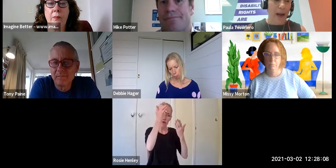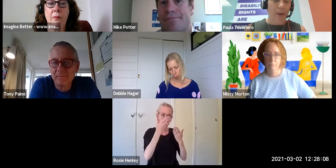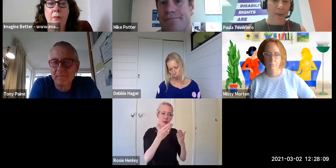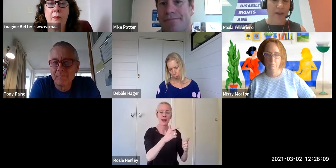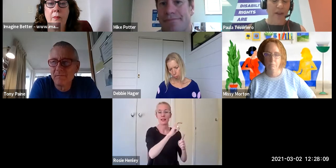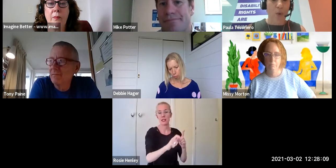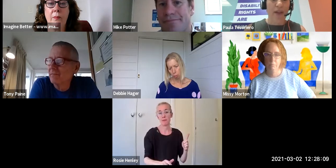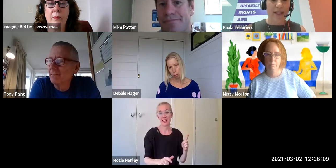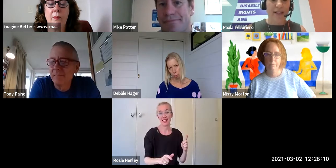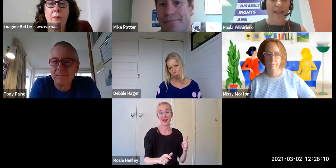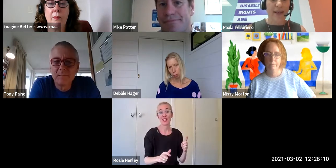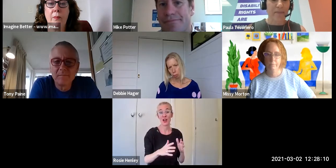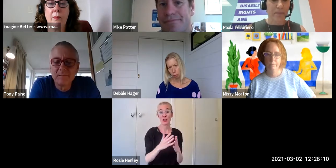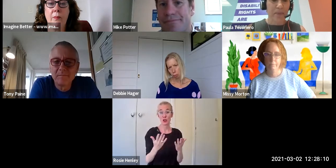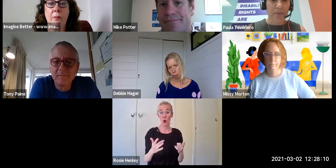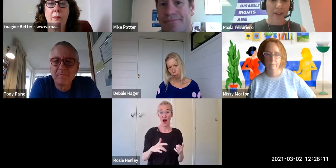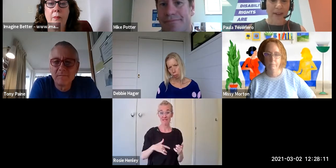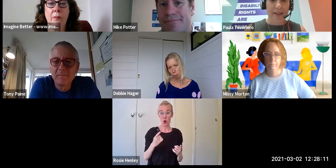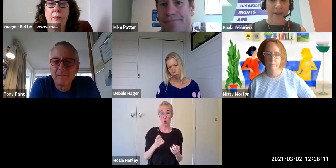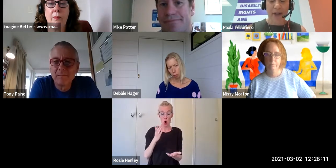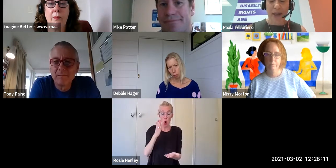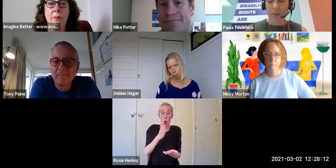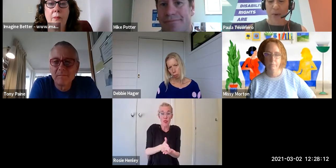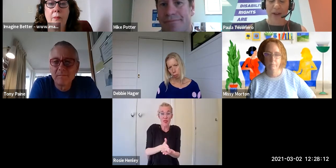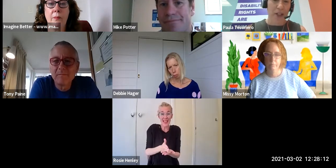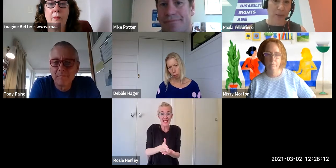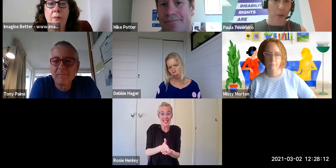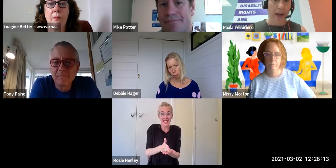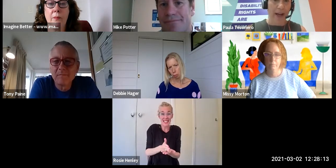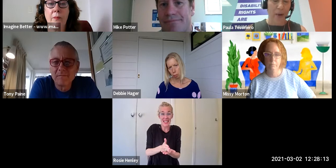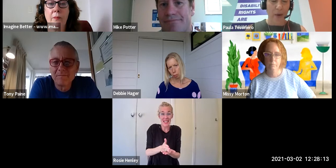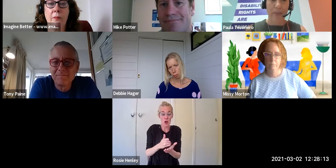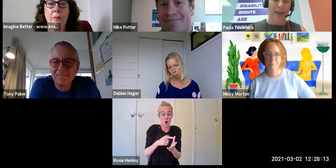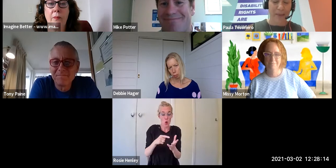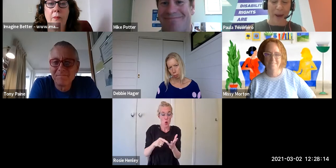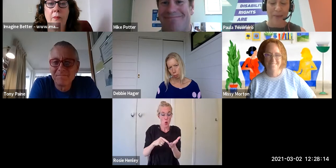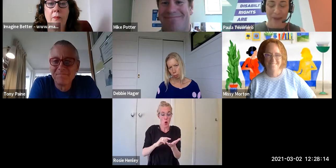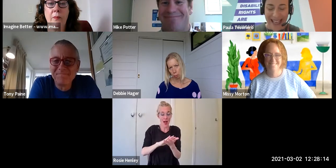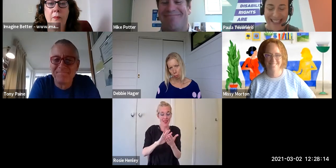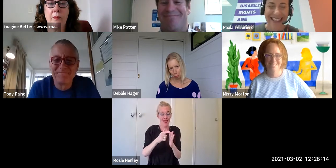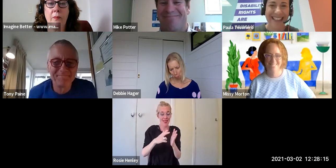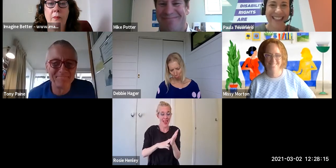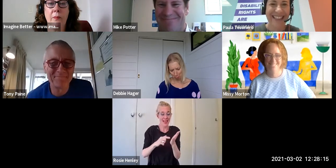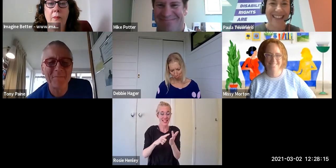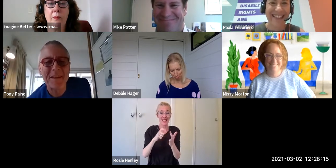up on that because I think authenticity is really important. And I should be quiet now and I'll come back to some of my other points later.